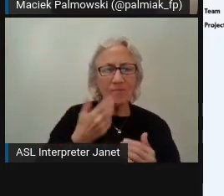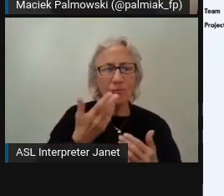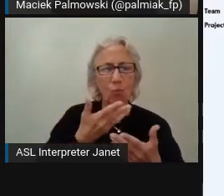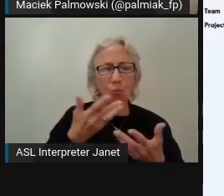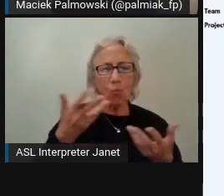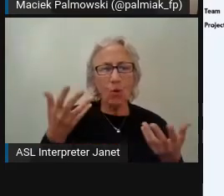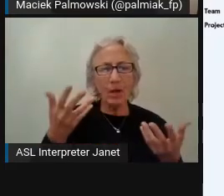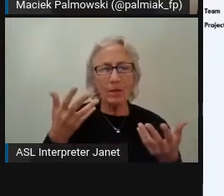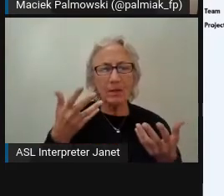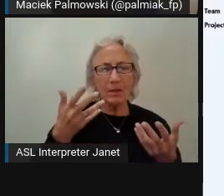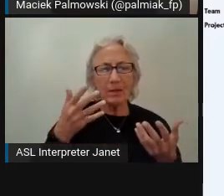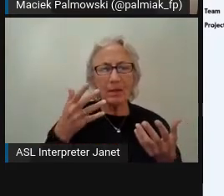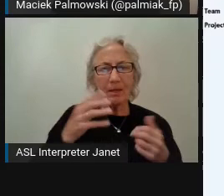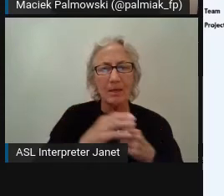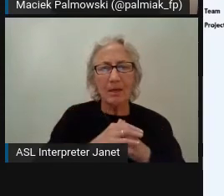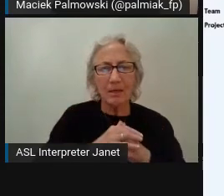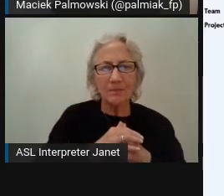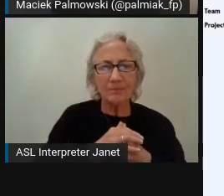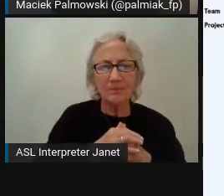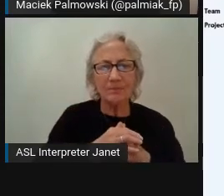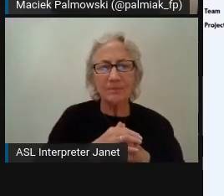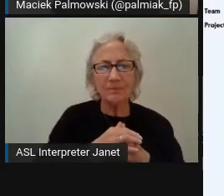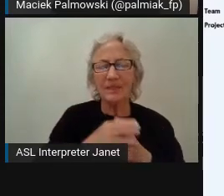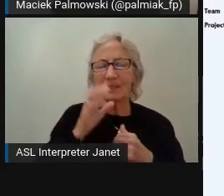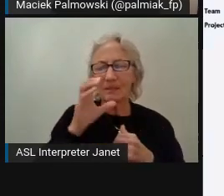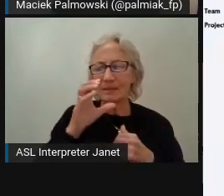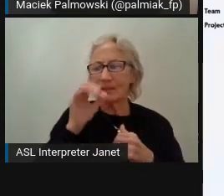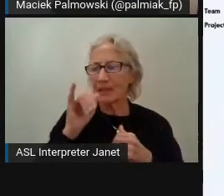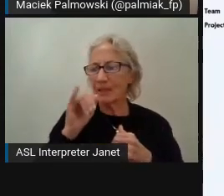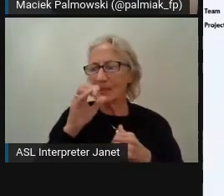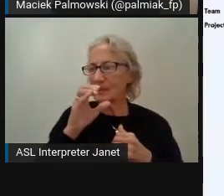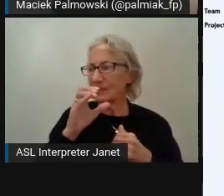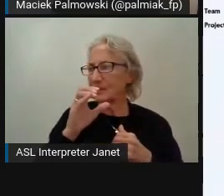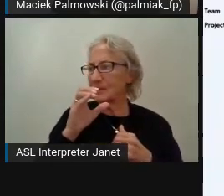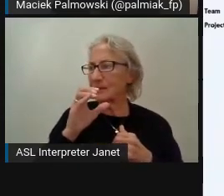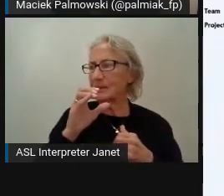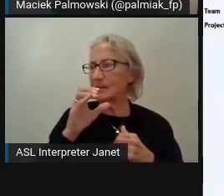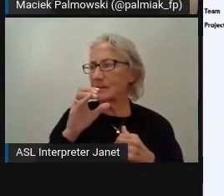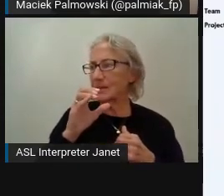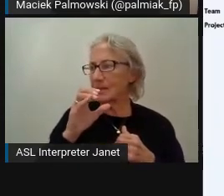that runs in the CI/CD pipeline. It took a bit longer.